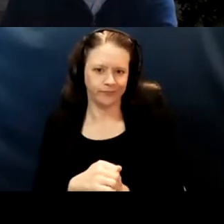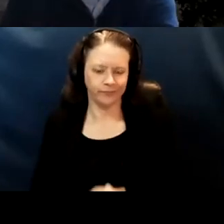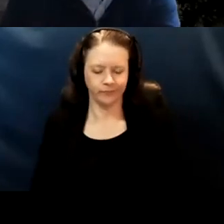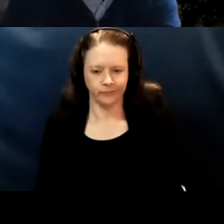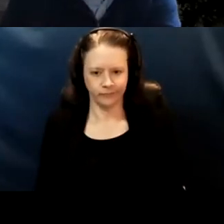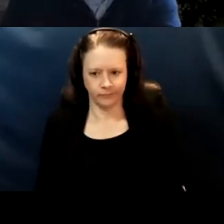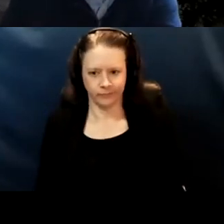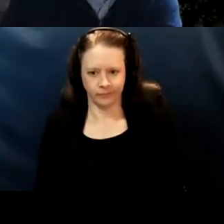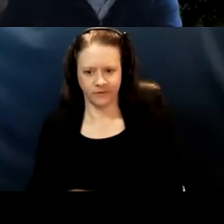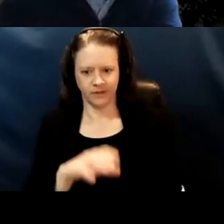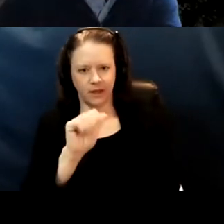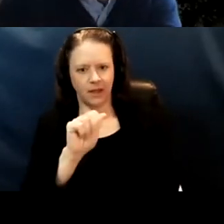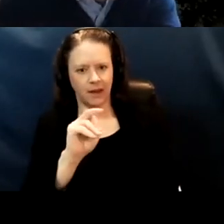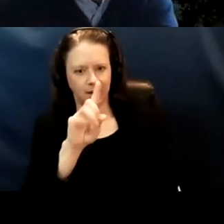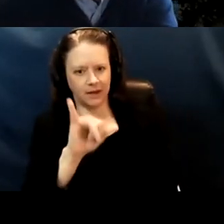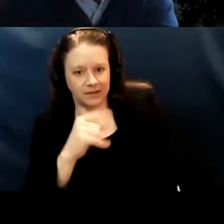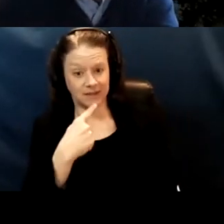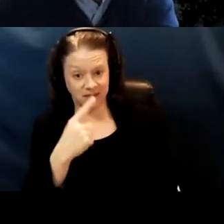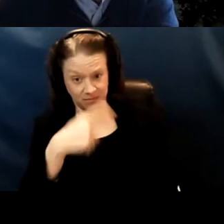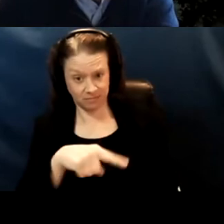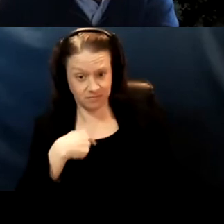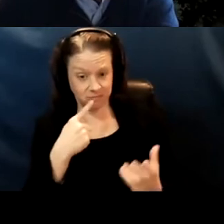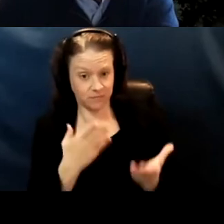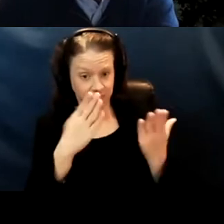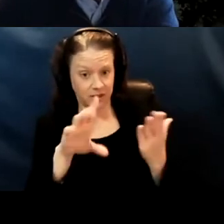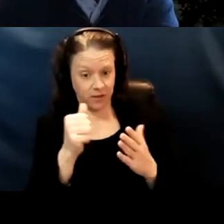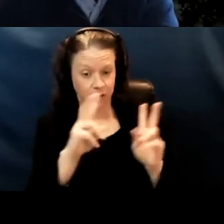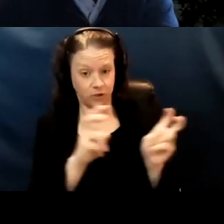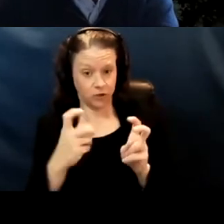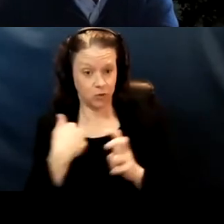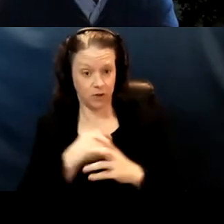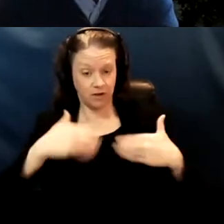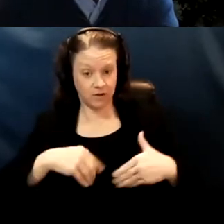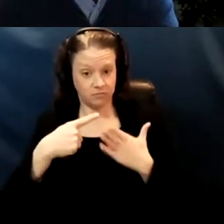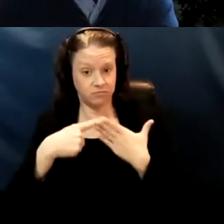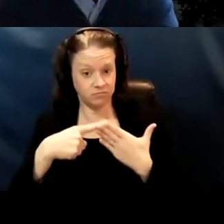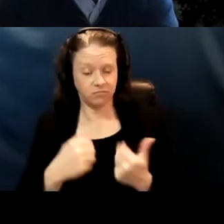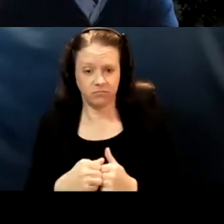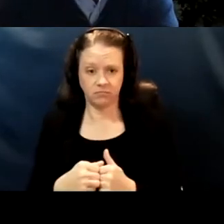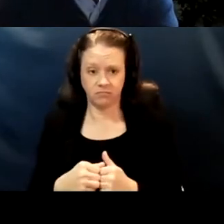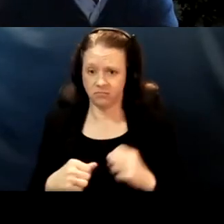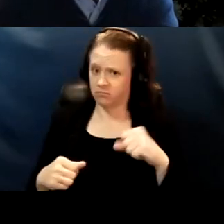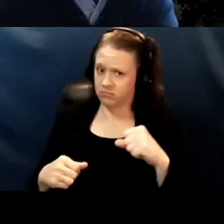Sylia can I bring up another issue that we haven't really touched on? Yes of course. The role of the media.